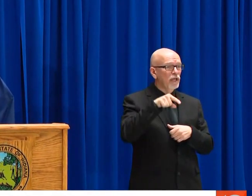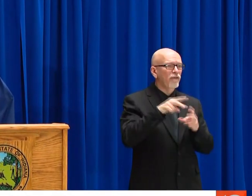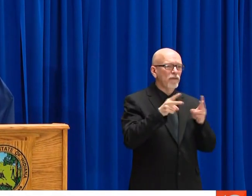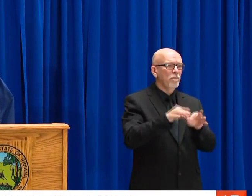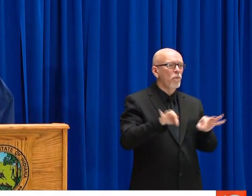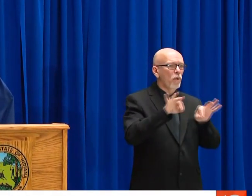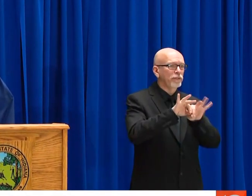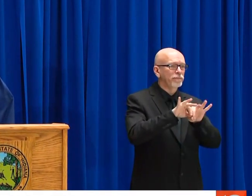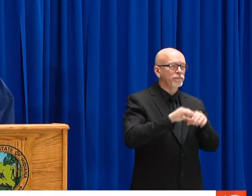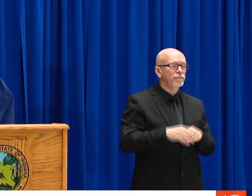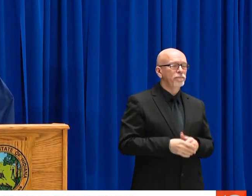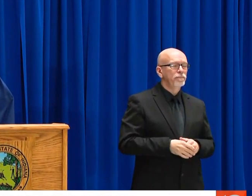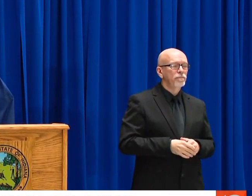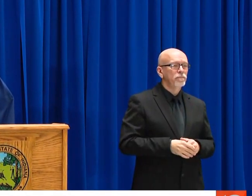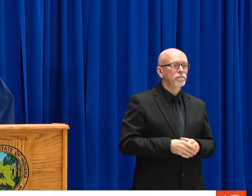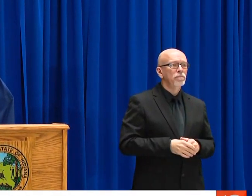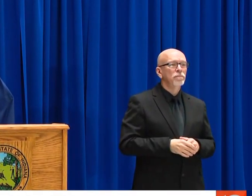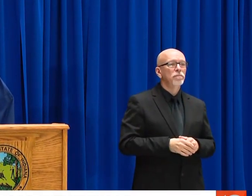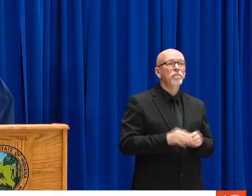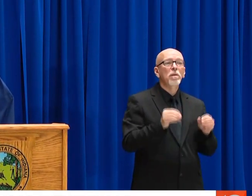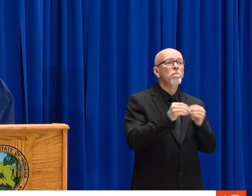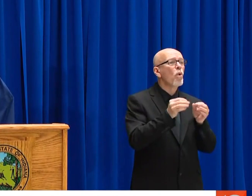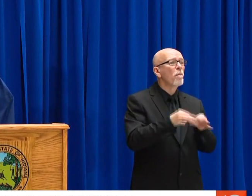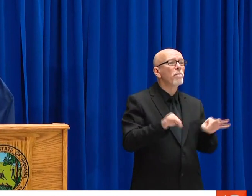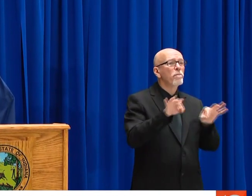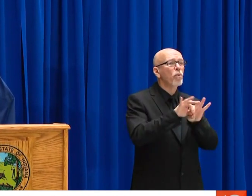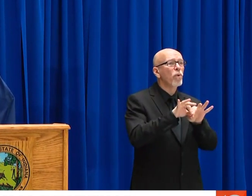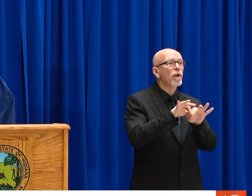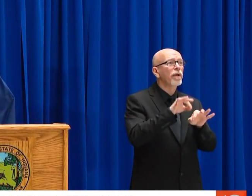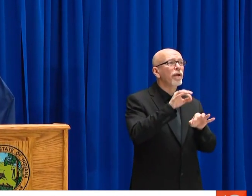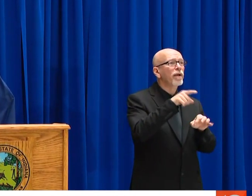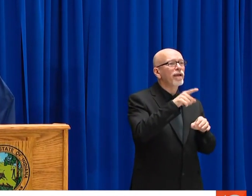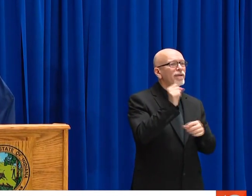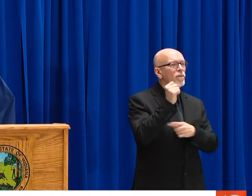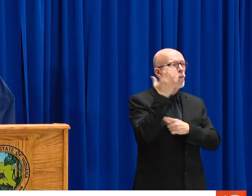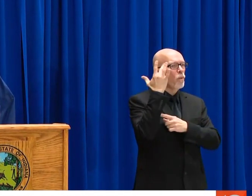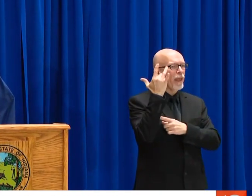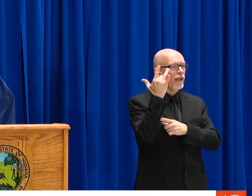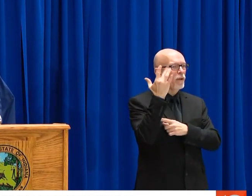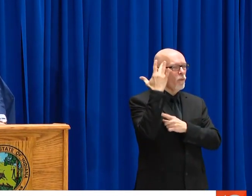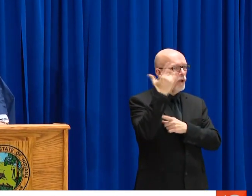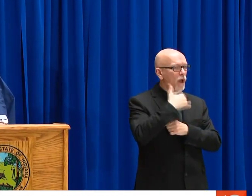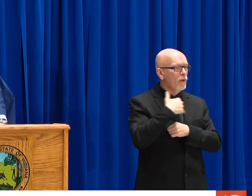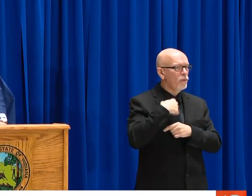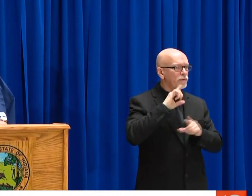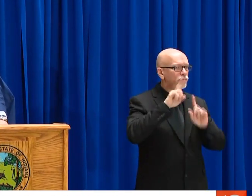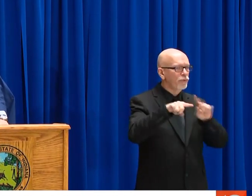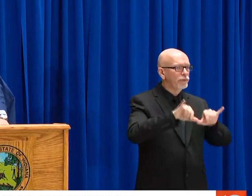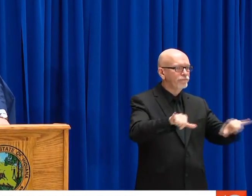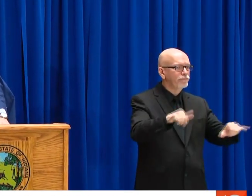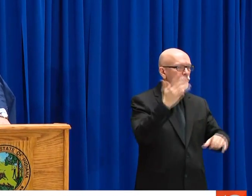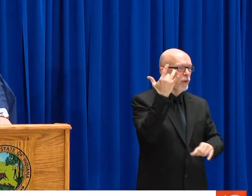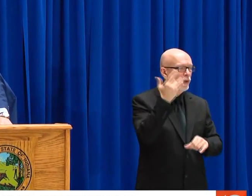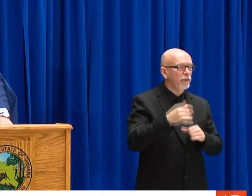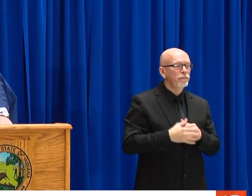JUST WANTED TO ALSO SAY MYSELF, WHAT WE DID YESTERDAY WAS VERY